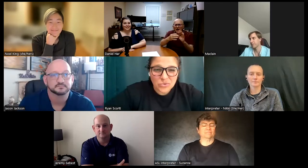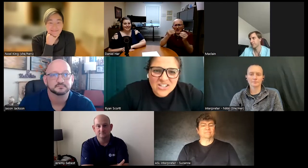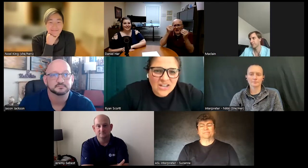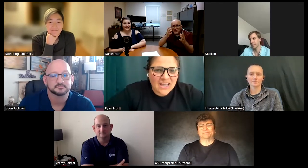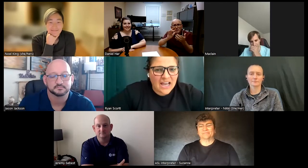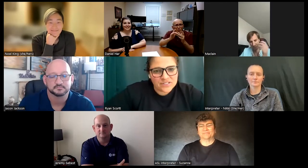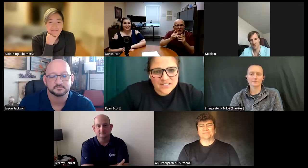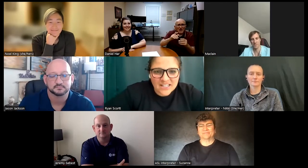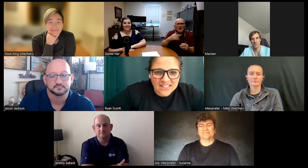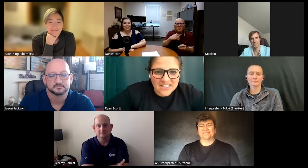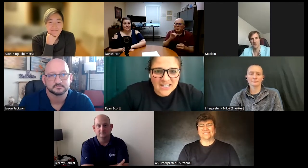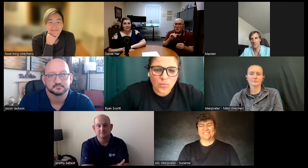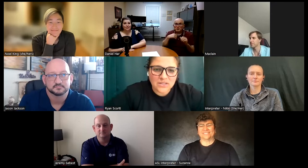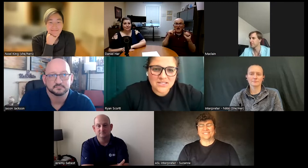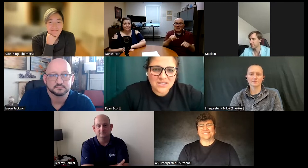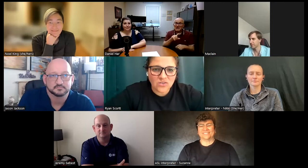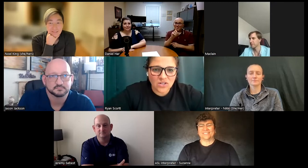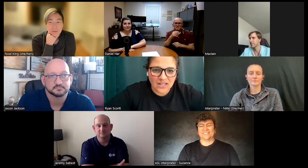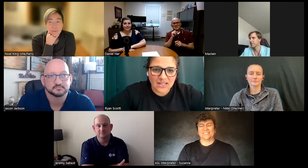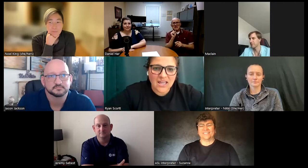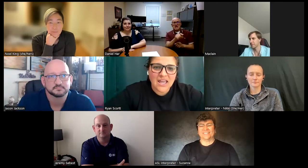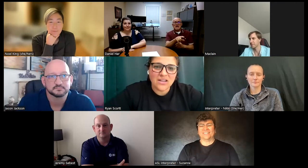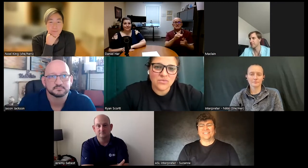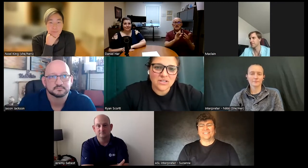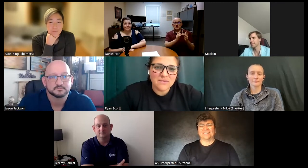internet how does this connect to that what does this look like and really